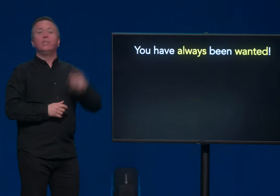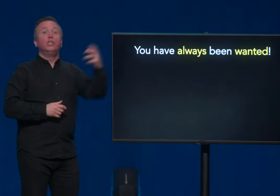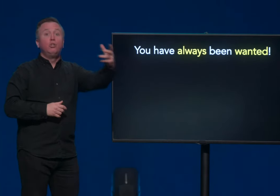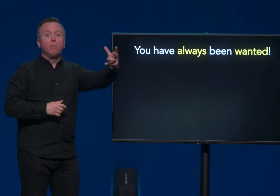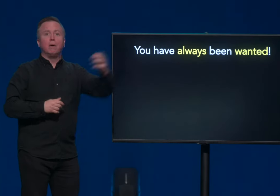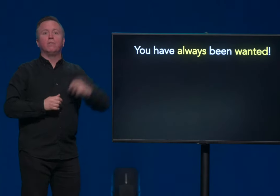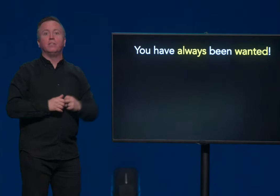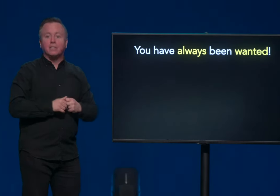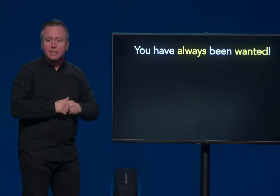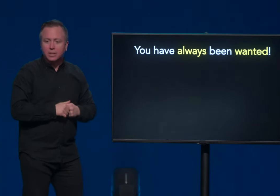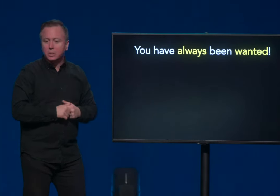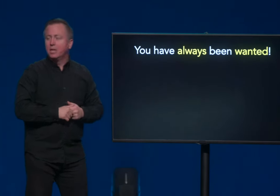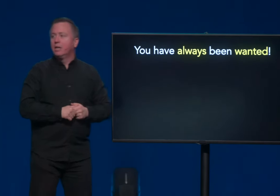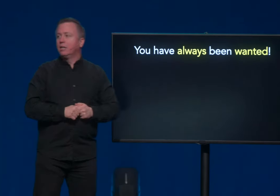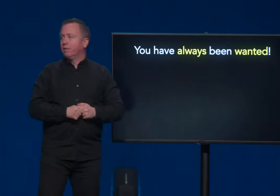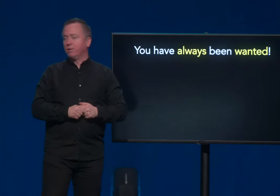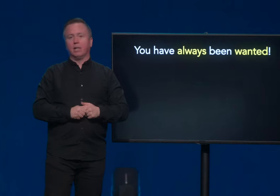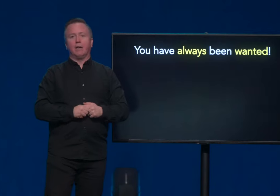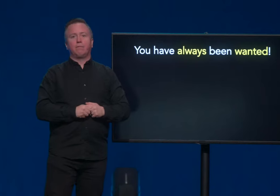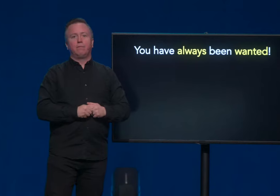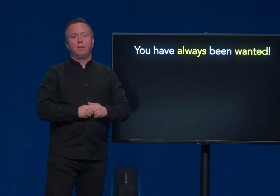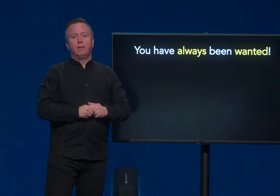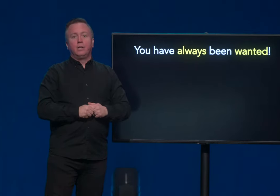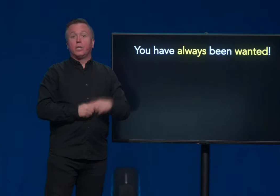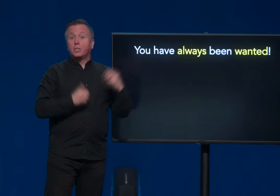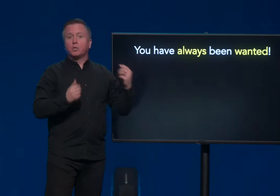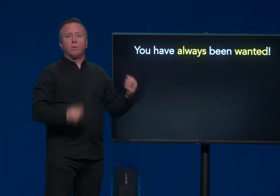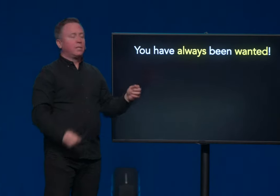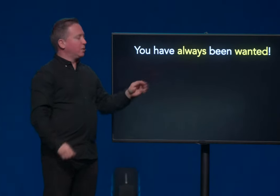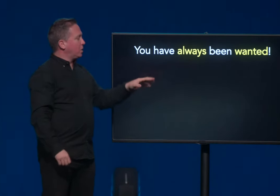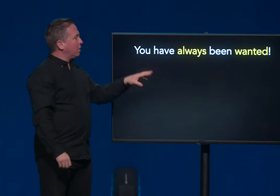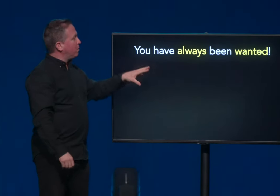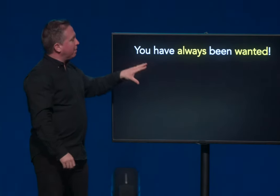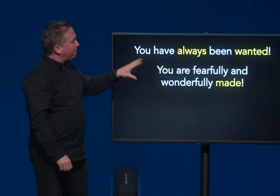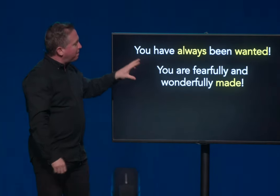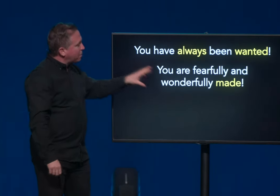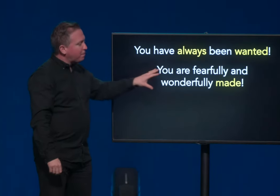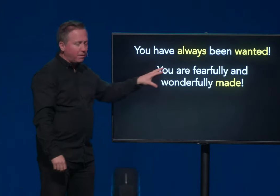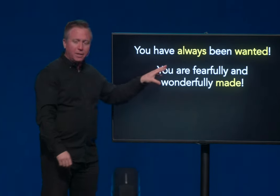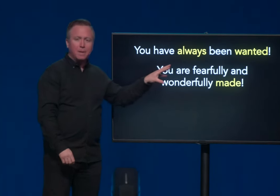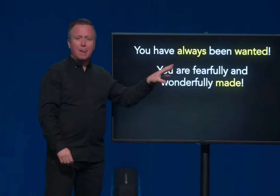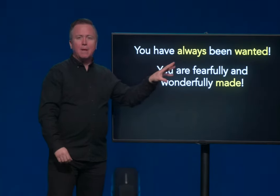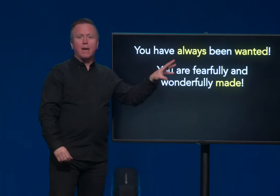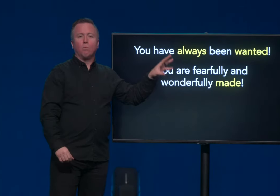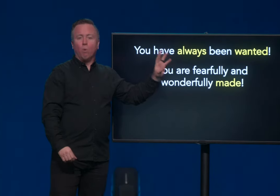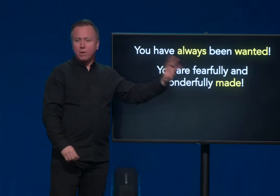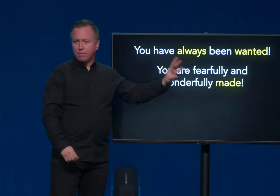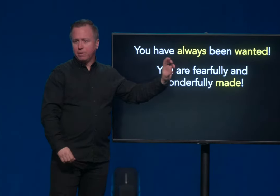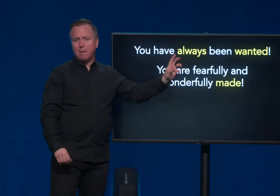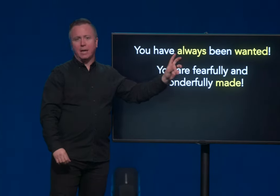He knew about the details of your life. Genesis one tells us that we are fearfully and wonderfully made.